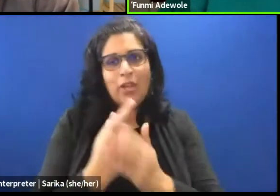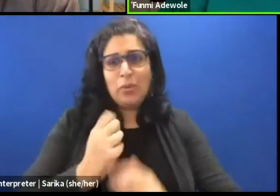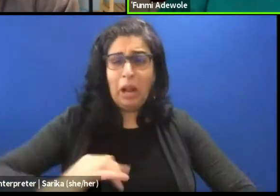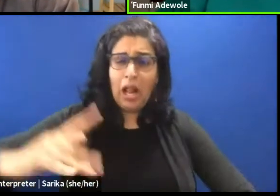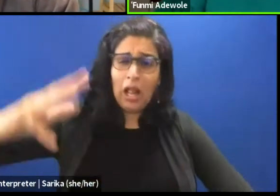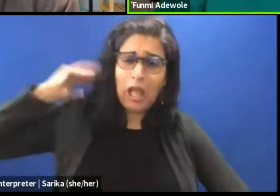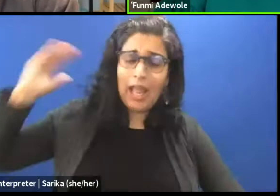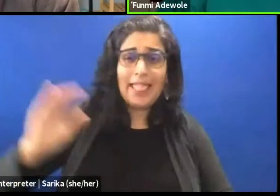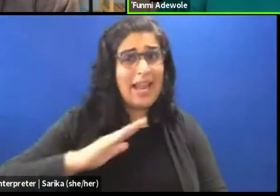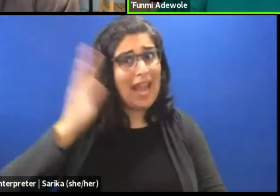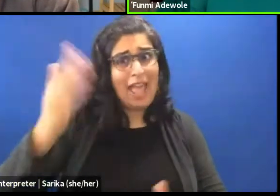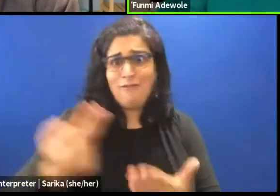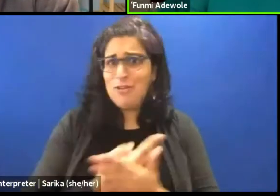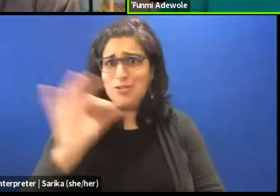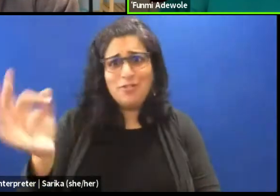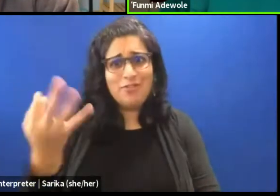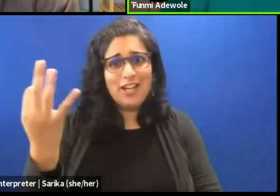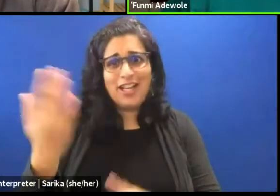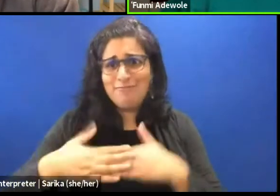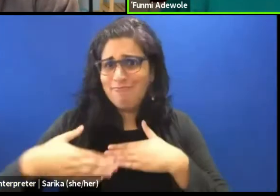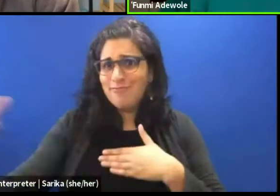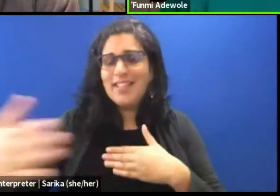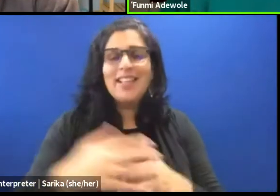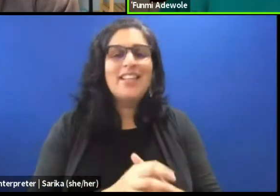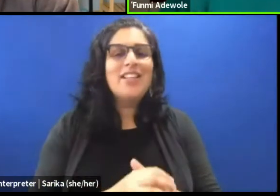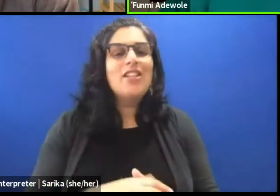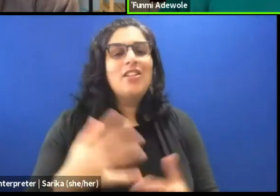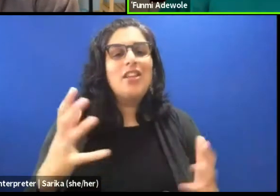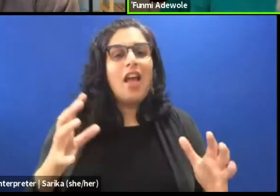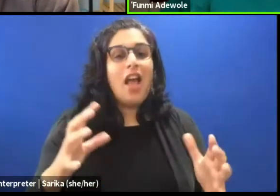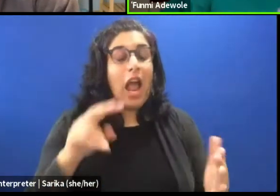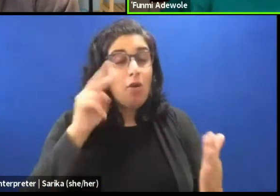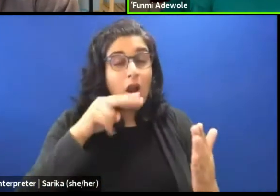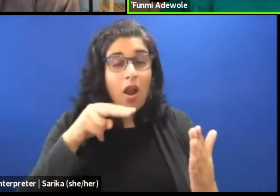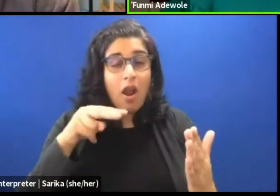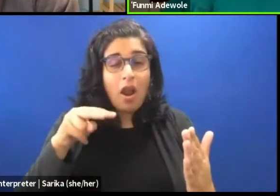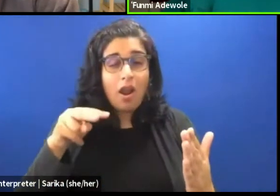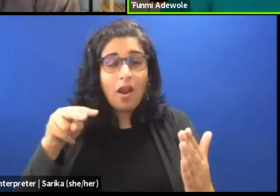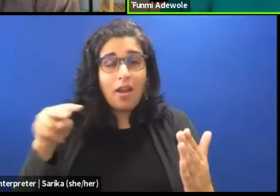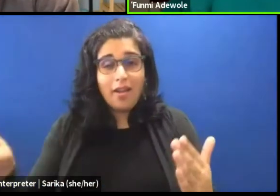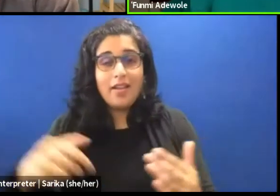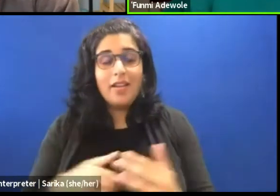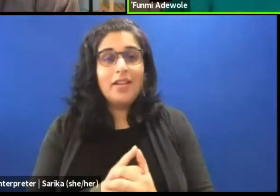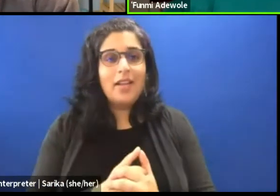So I did English and French so I did quite a lot of literature but then I was in the theater